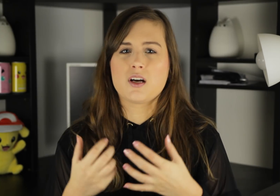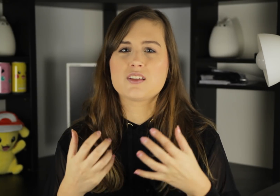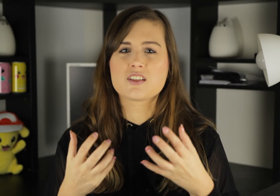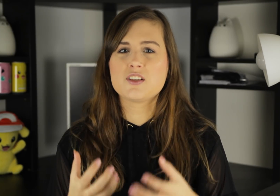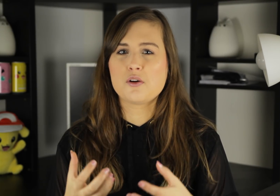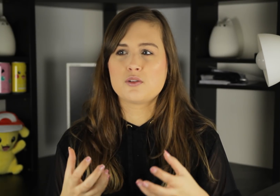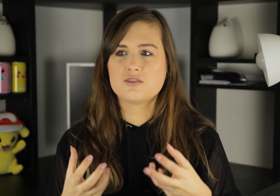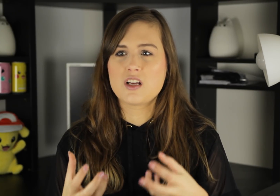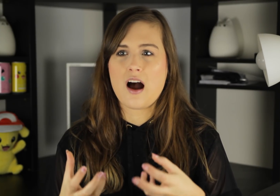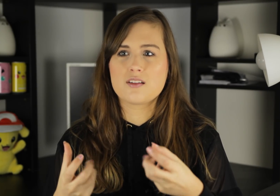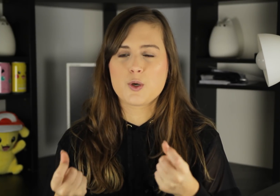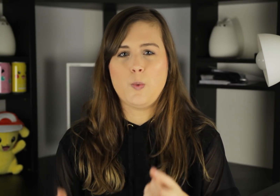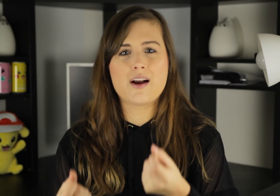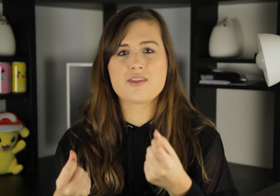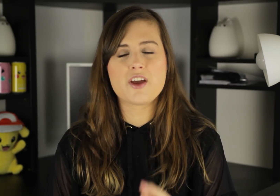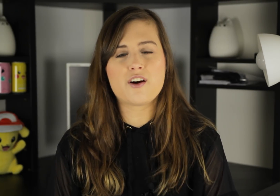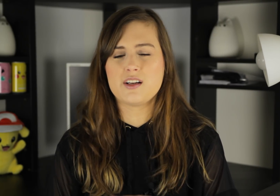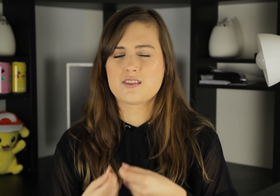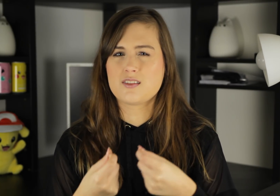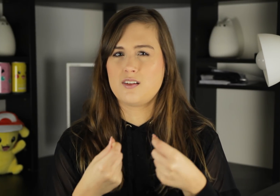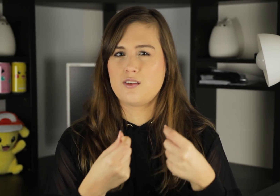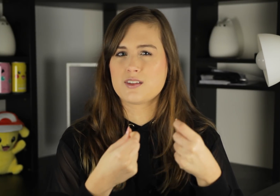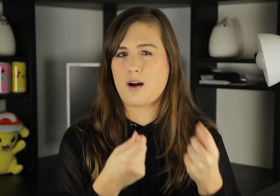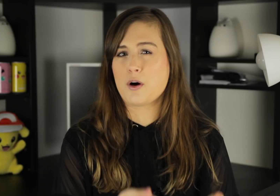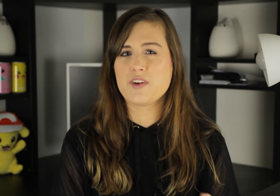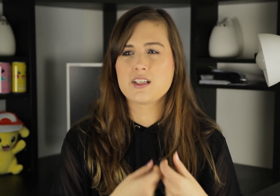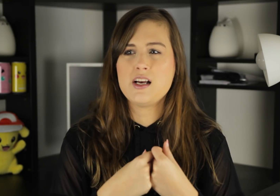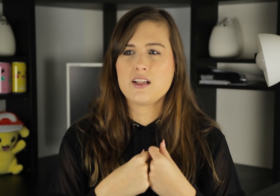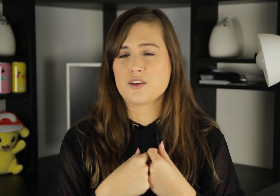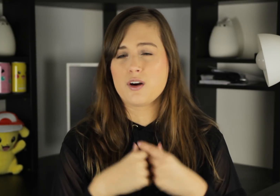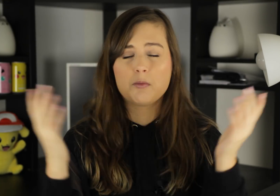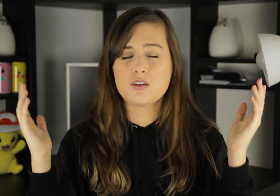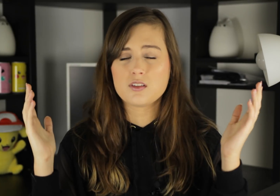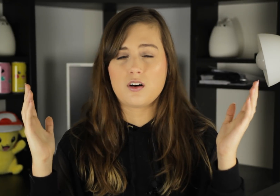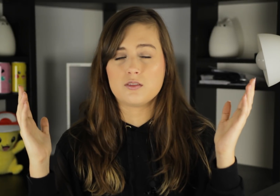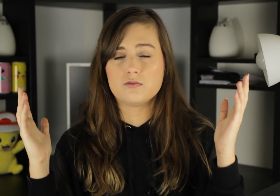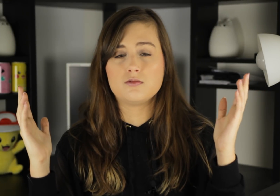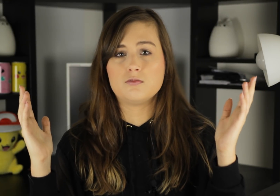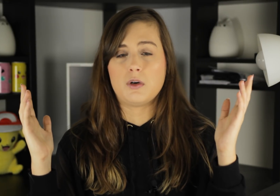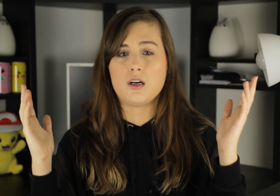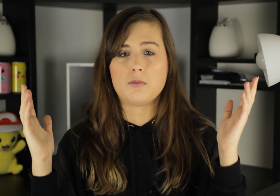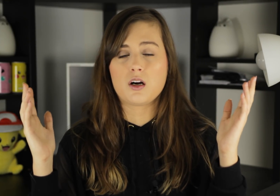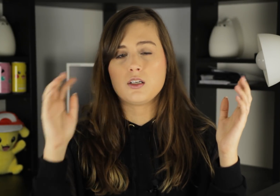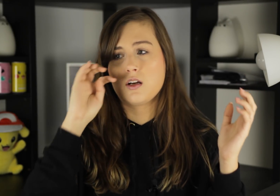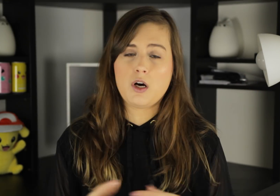because it's still not quite there. It's still, it's not perfect. The grammar is all mindboggling.